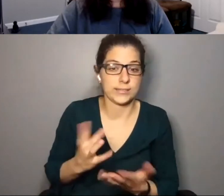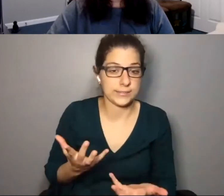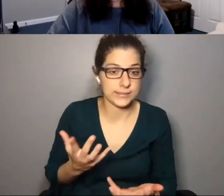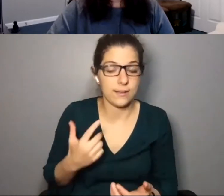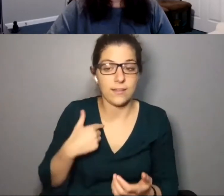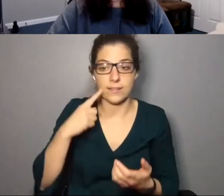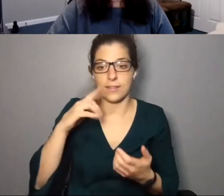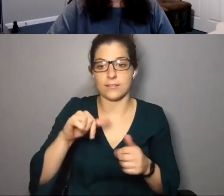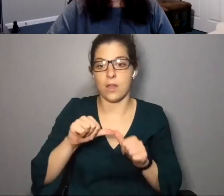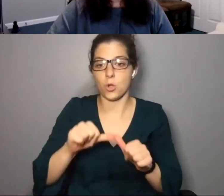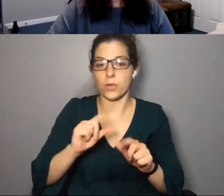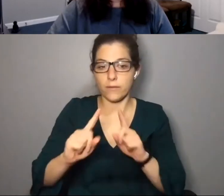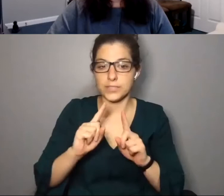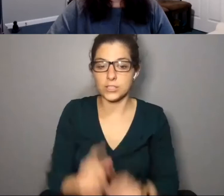artists? I think that's an on-going conversation.